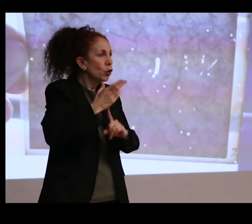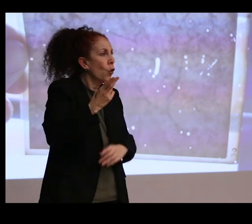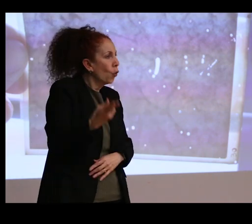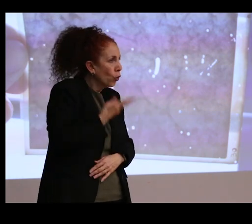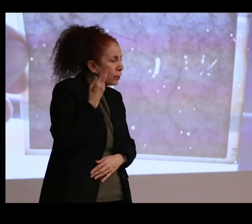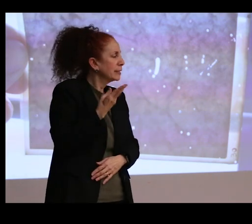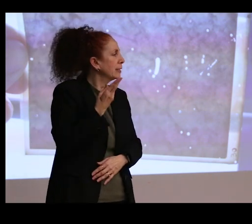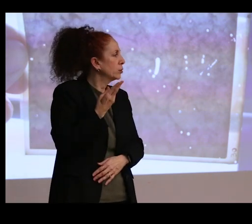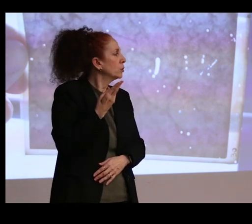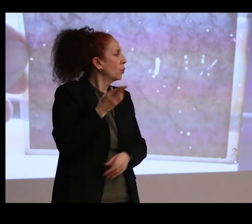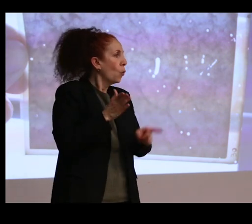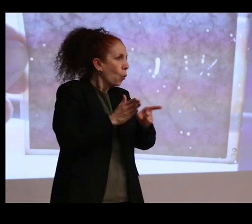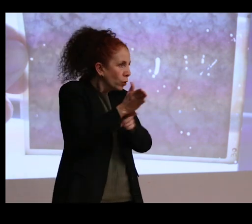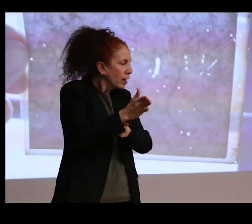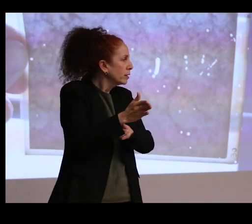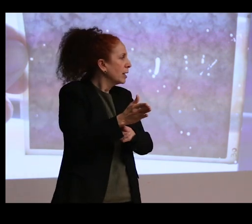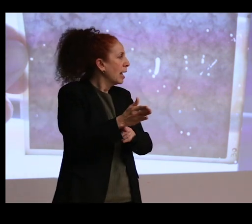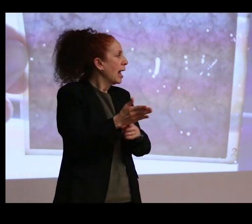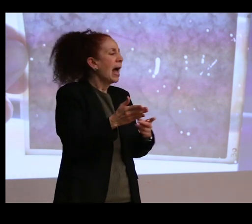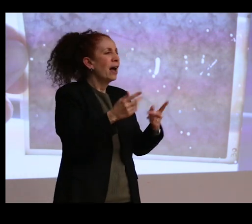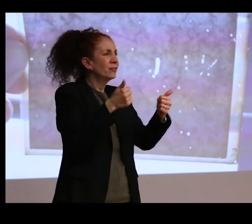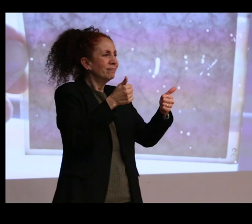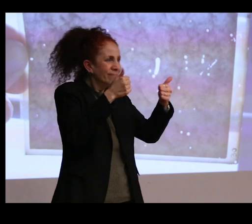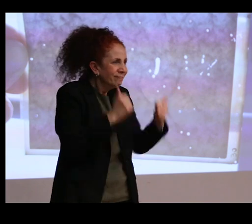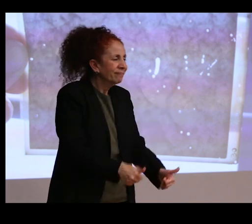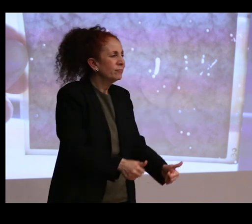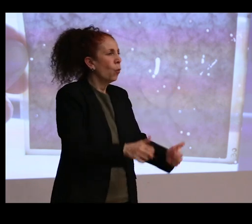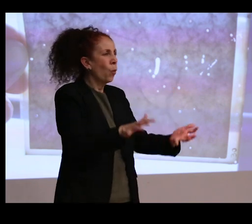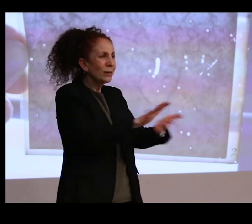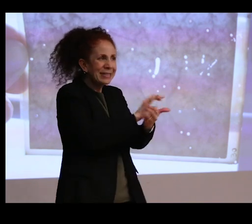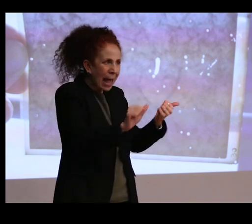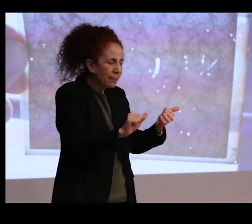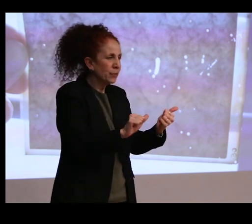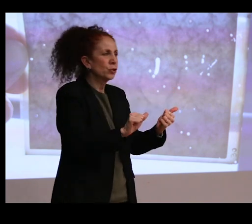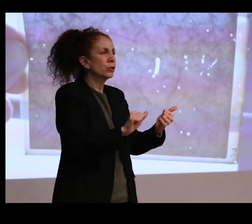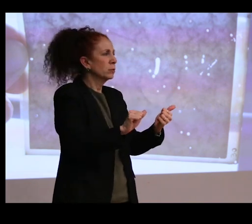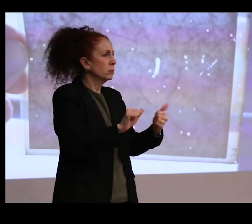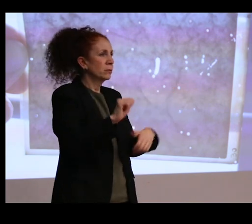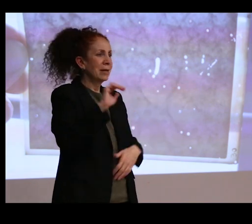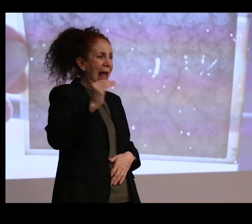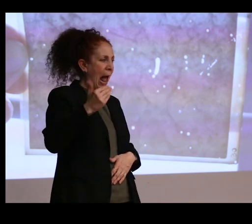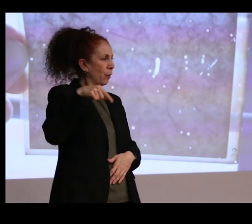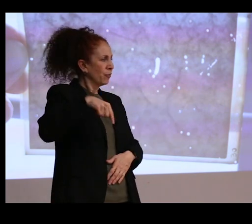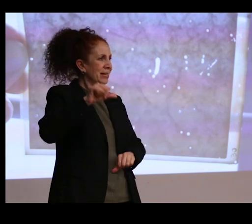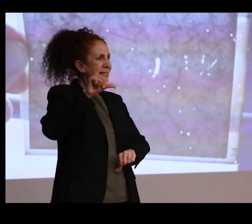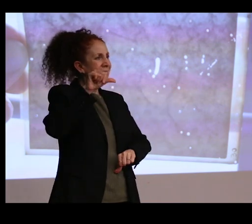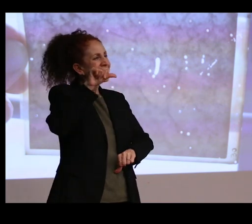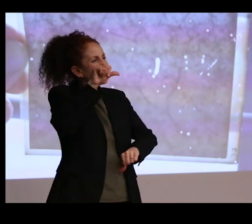have really been devalued or damaged through this kind of scientific or museological care.